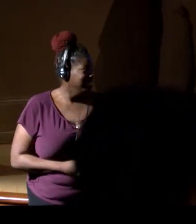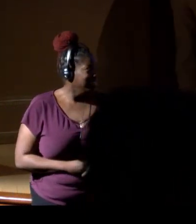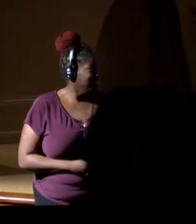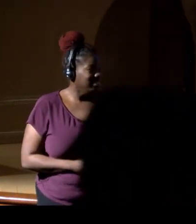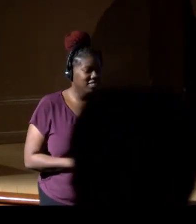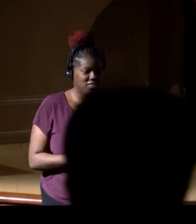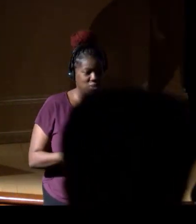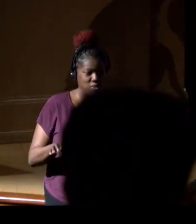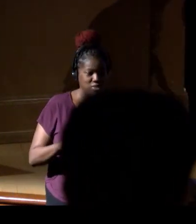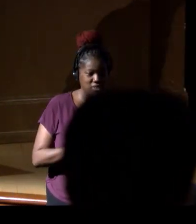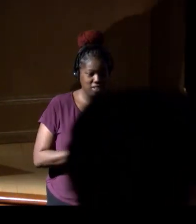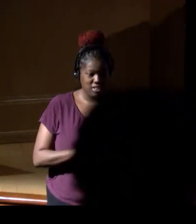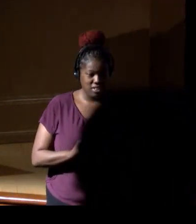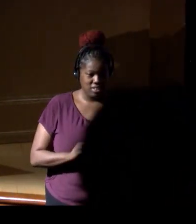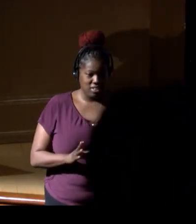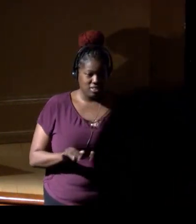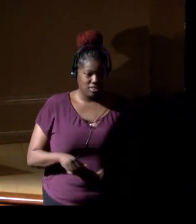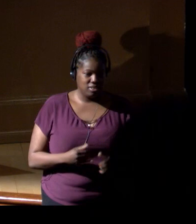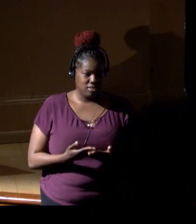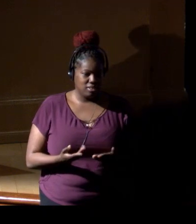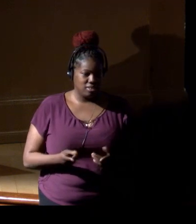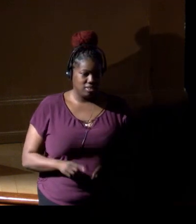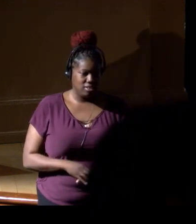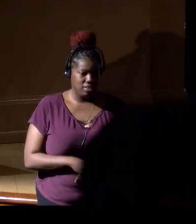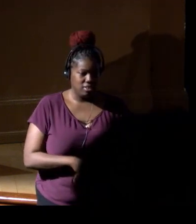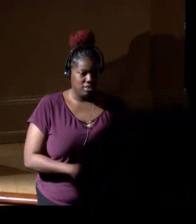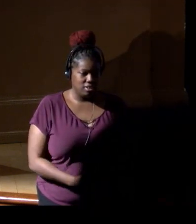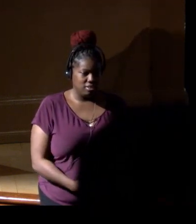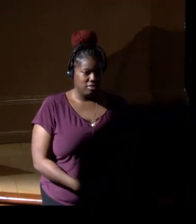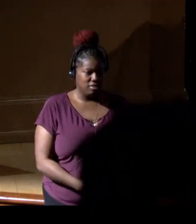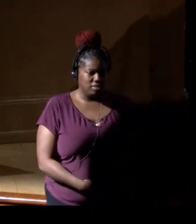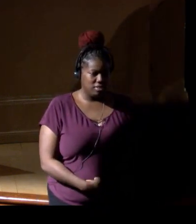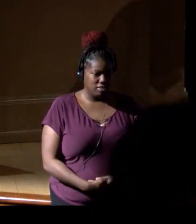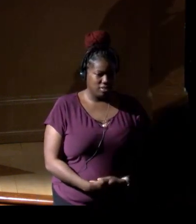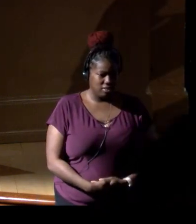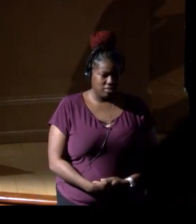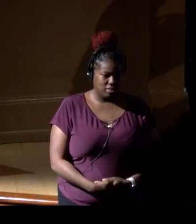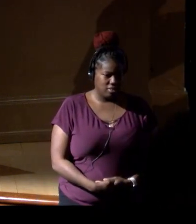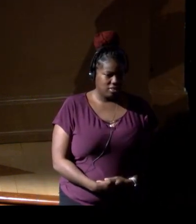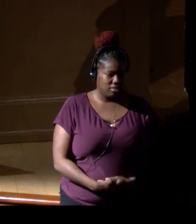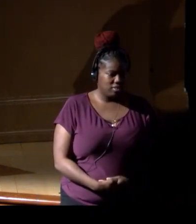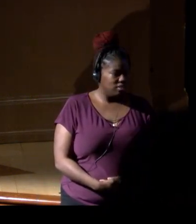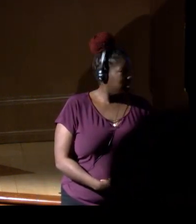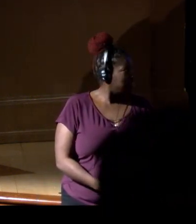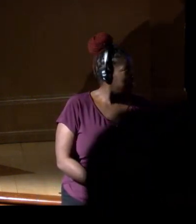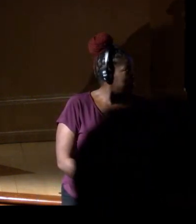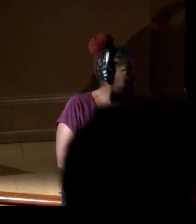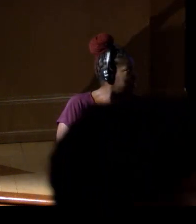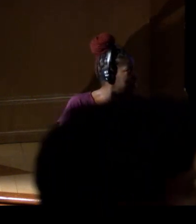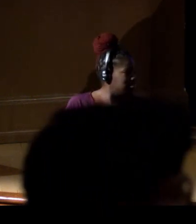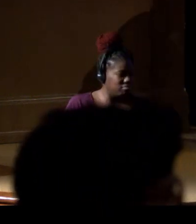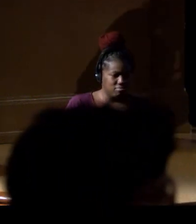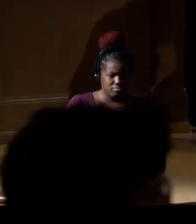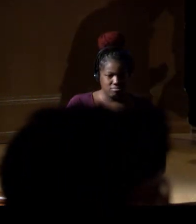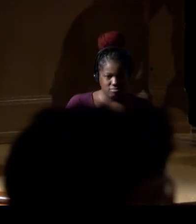it's pretty clear some common themes came out there. The face of biomonitoring is changing, so it's a pretty exciting time.